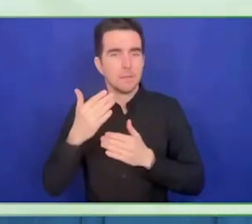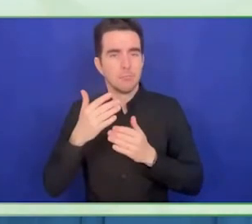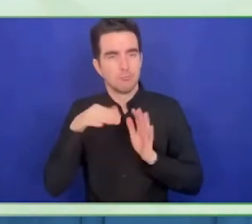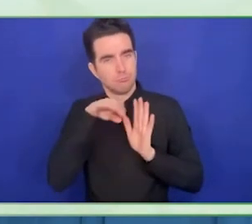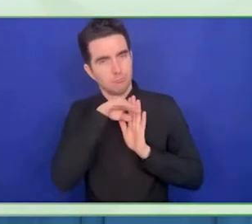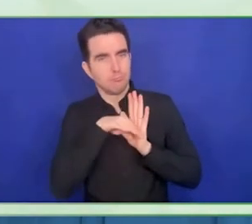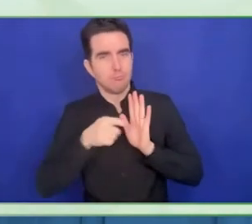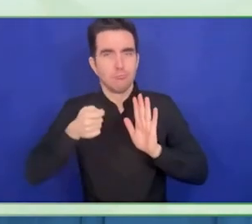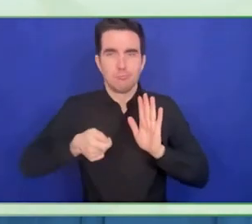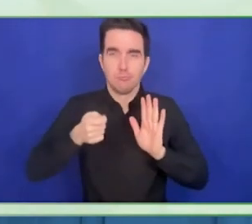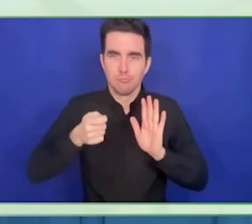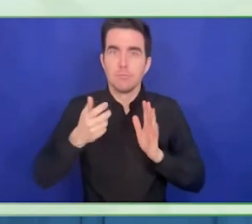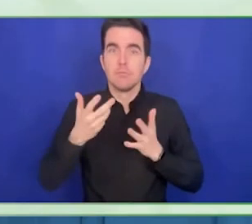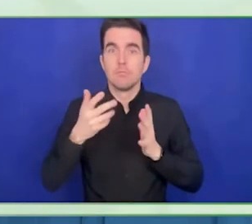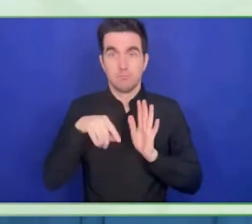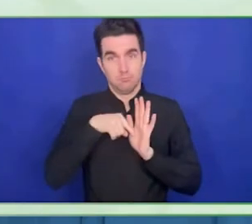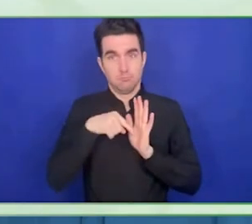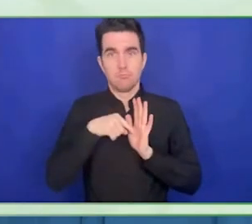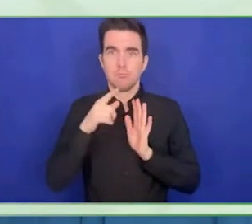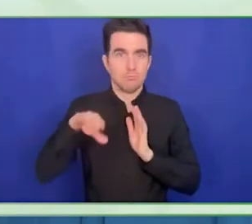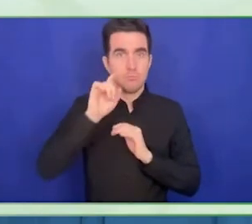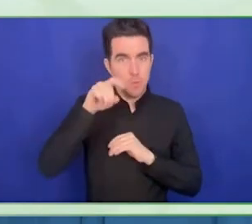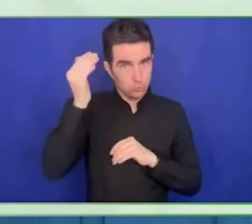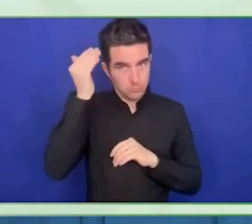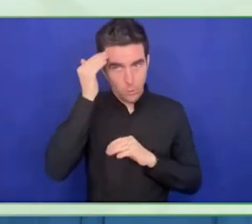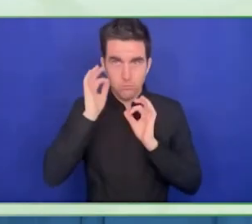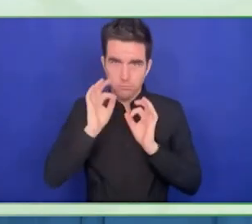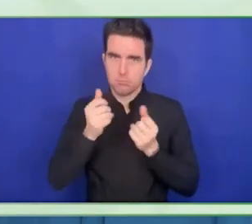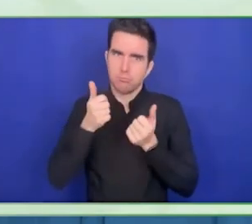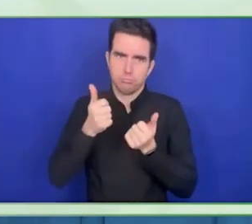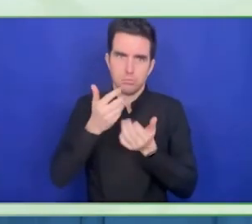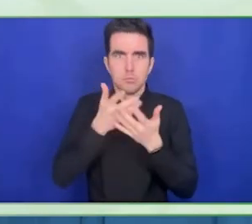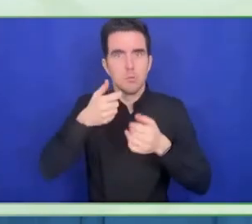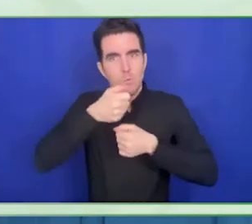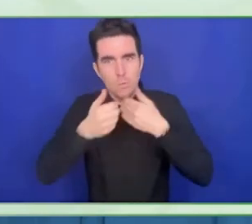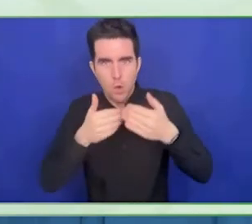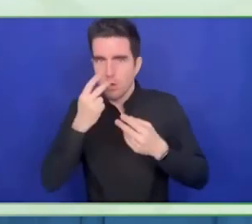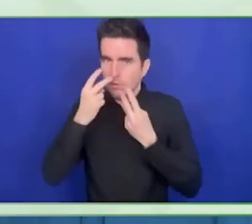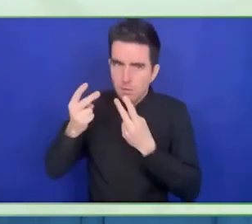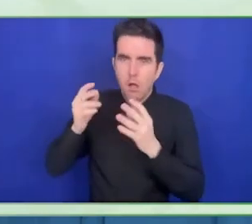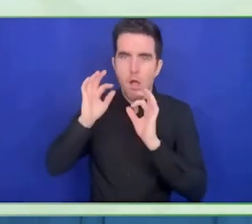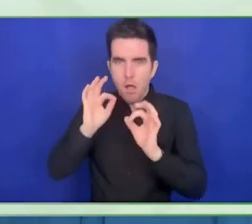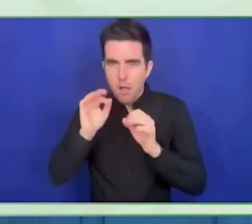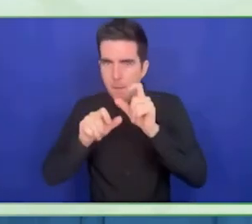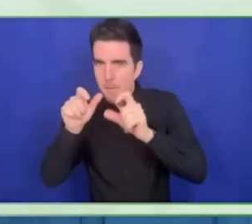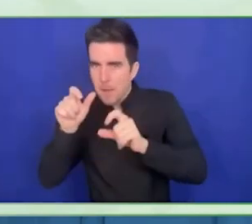Lastly, for 2023, we are creating a skills-based grant program, this